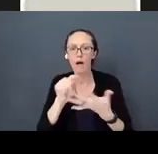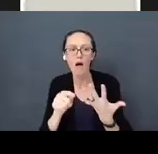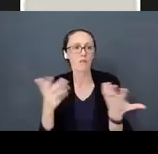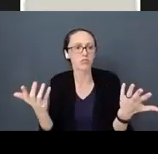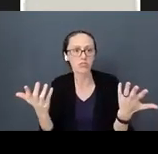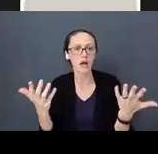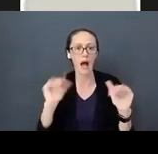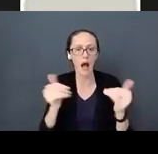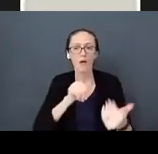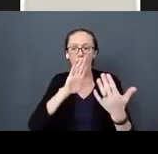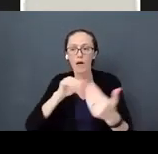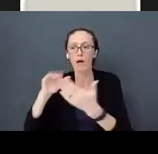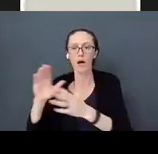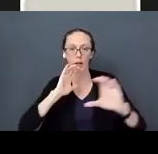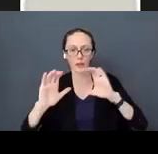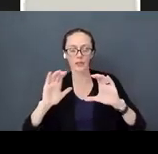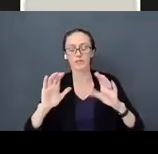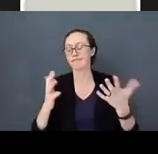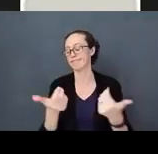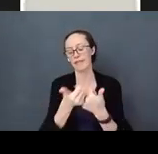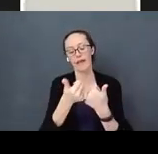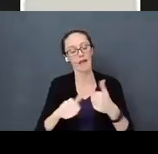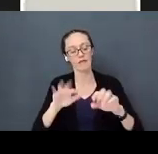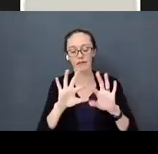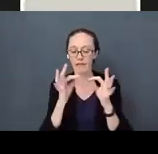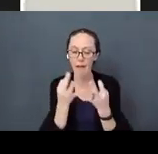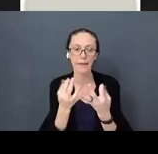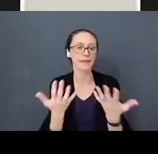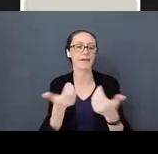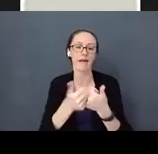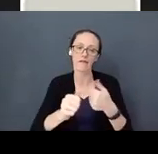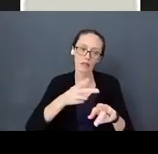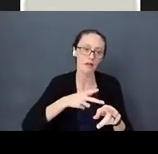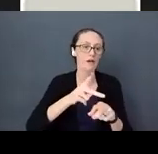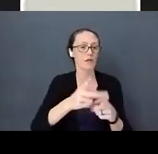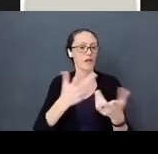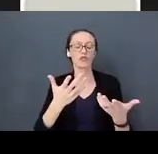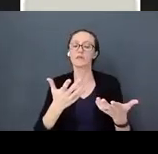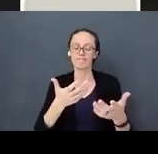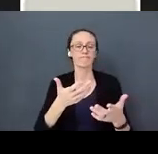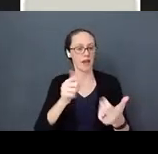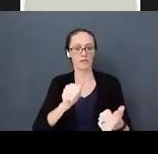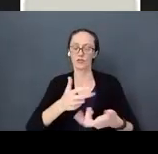that every family faces and every professional deals with. We are not going to talk about that